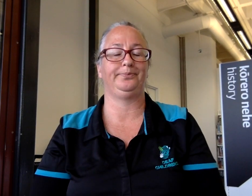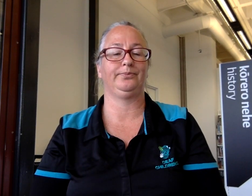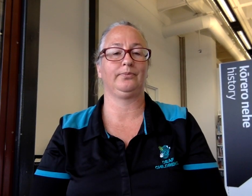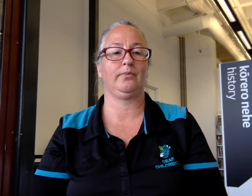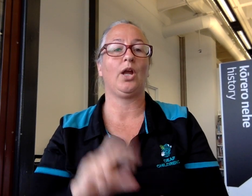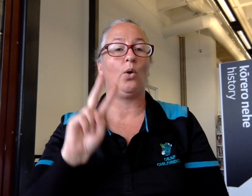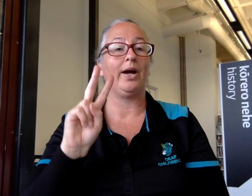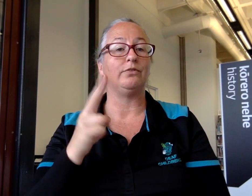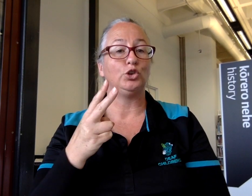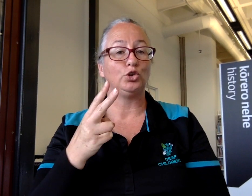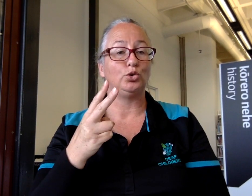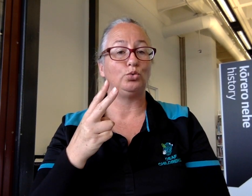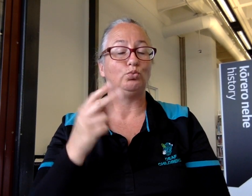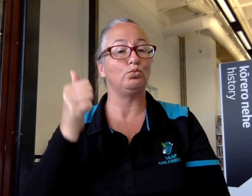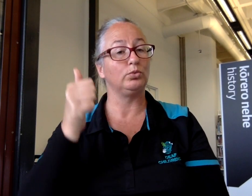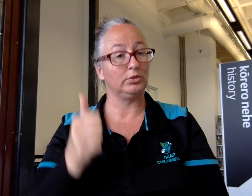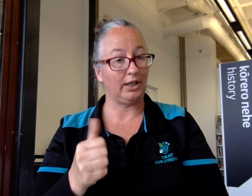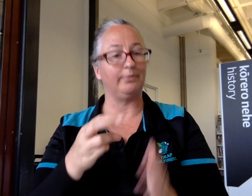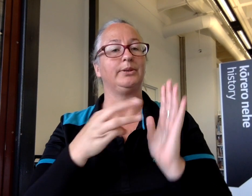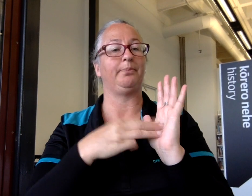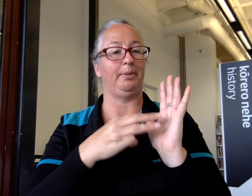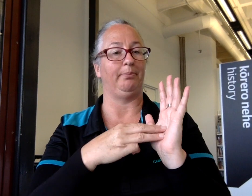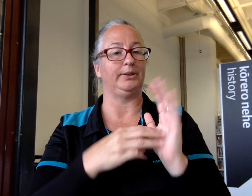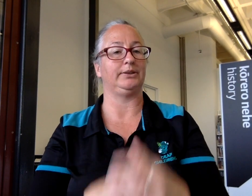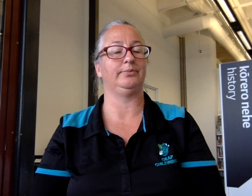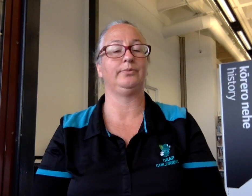We have two types of members,